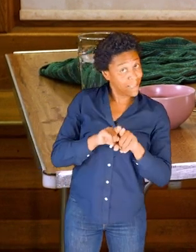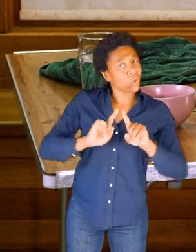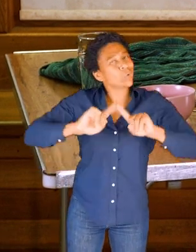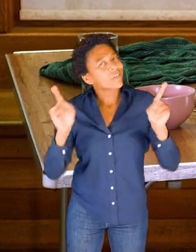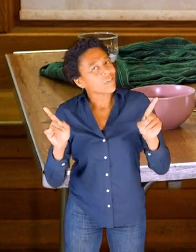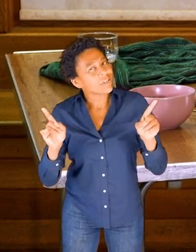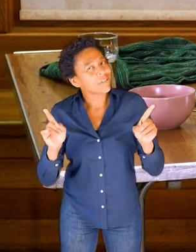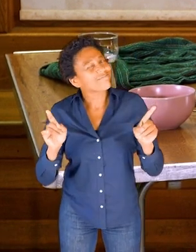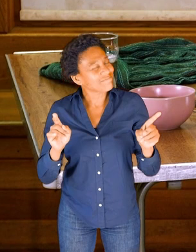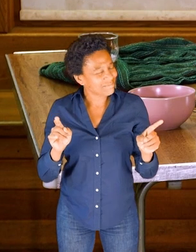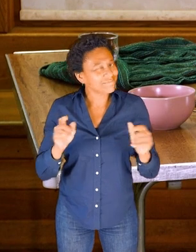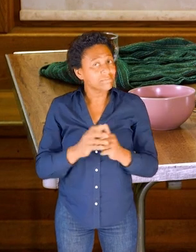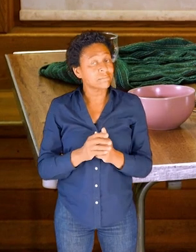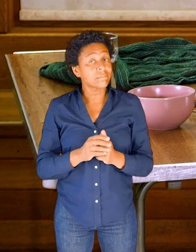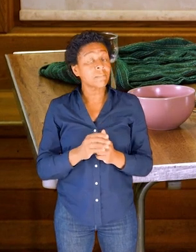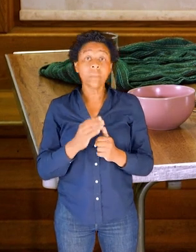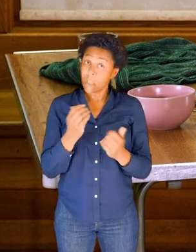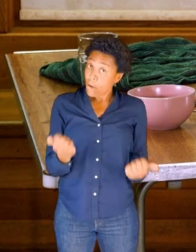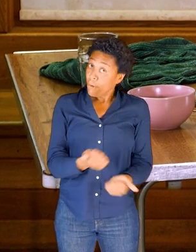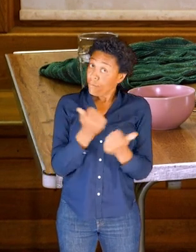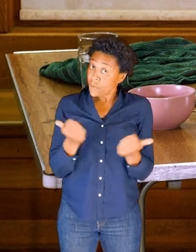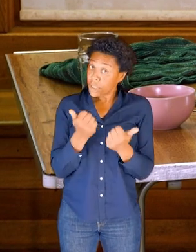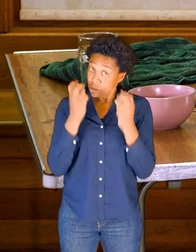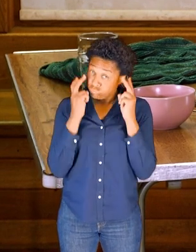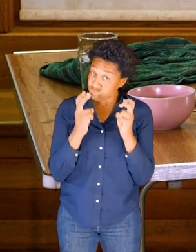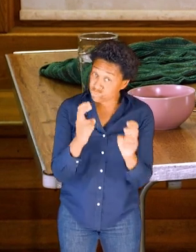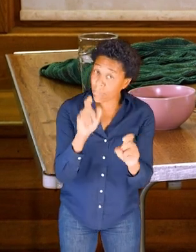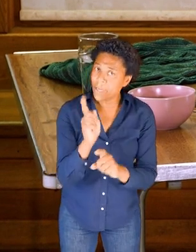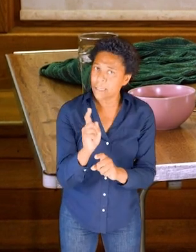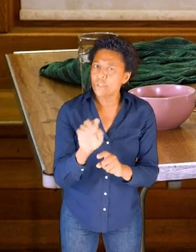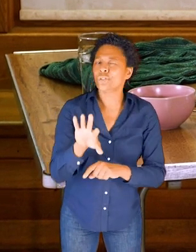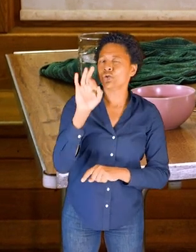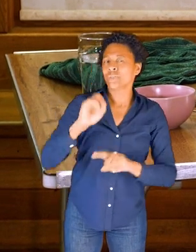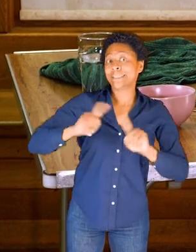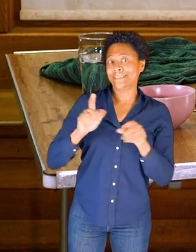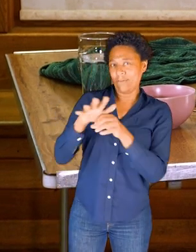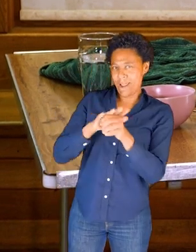Once you've had a good exploration of that bone, choose another one.